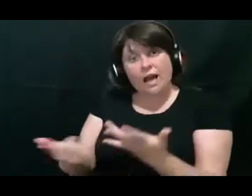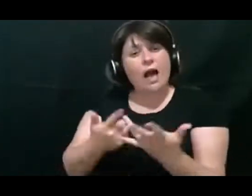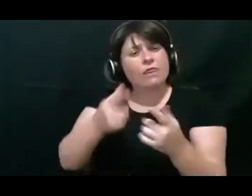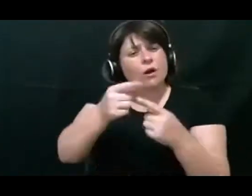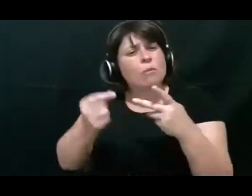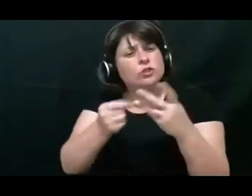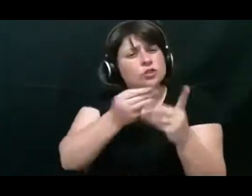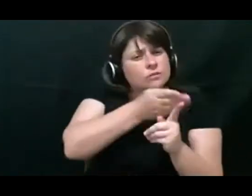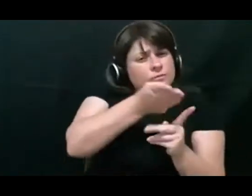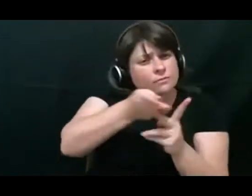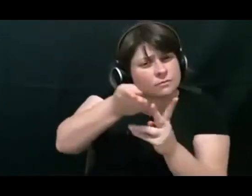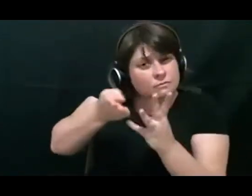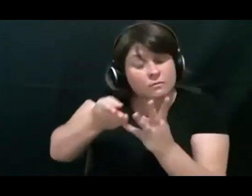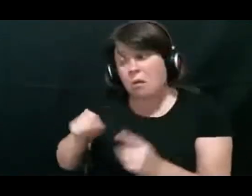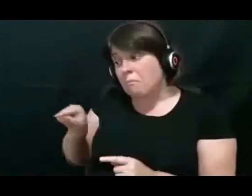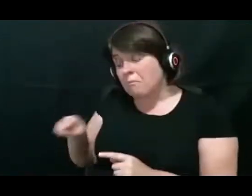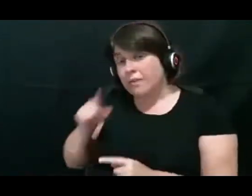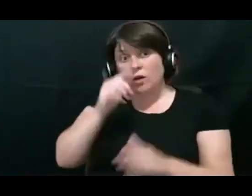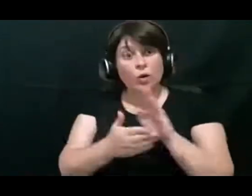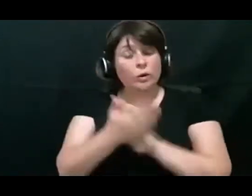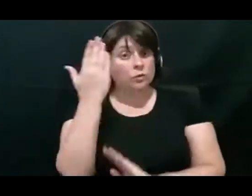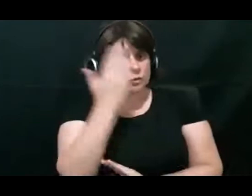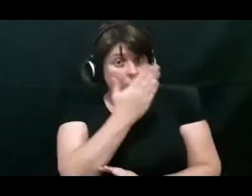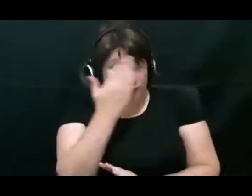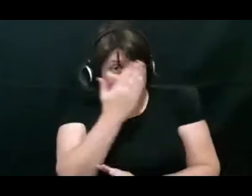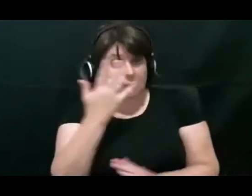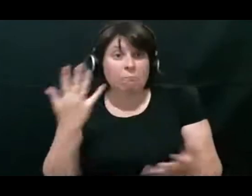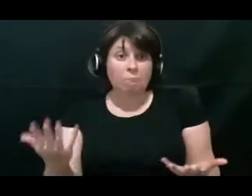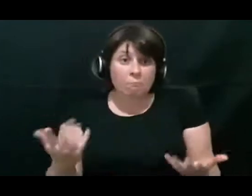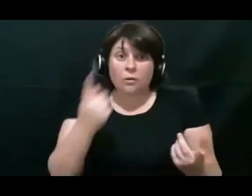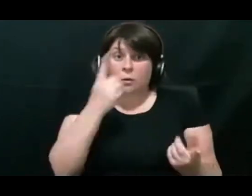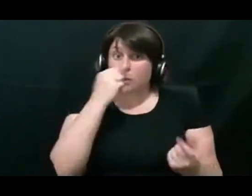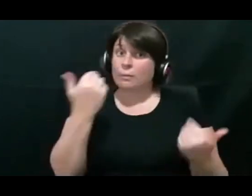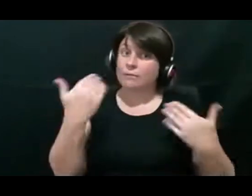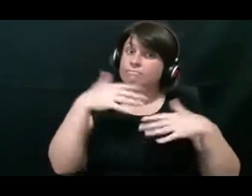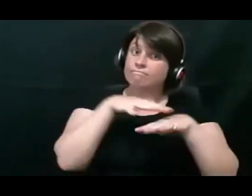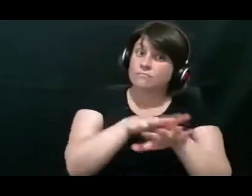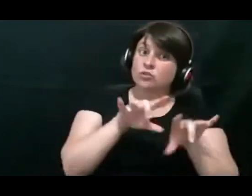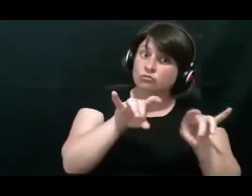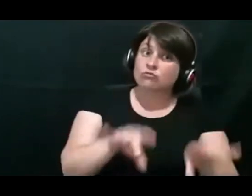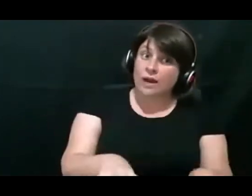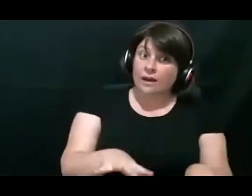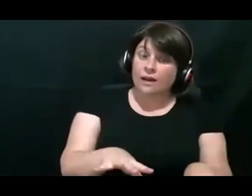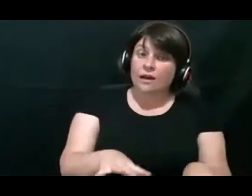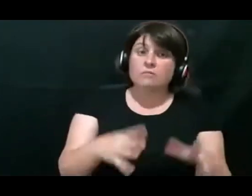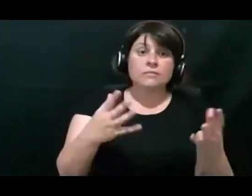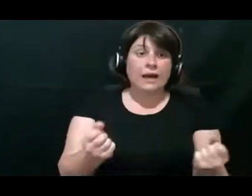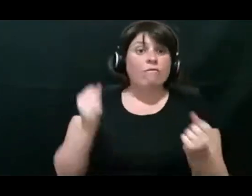They might attend a school where they're taught in sign language. In Australia they would be taught in Auslan.